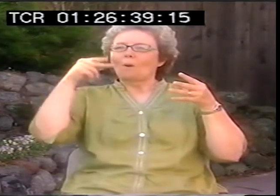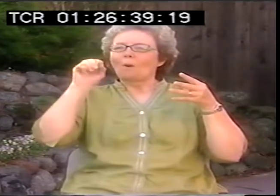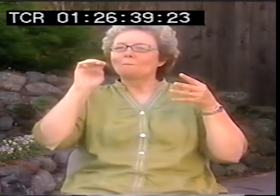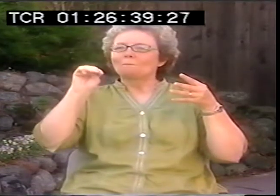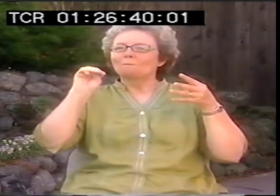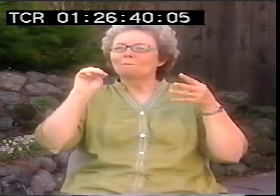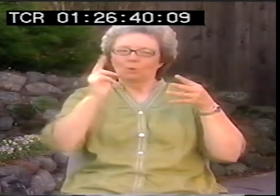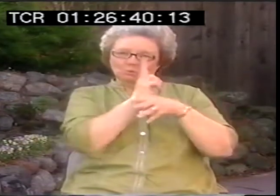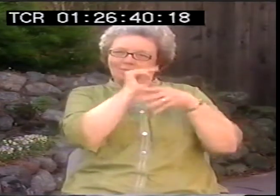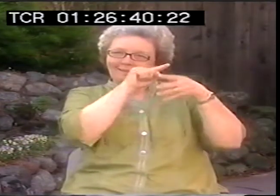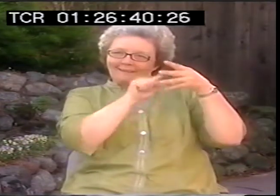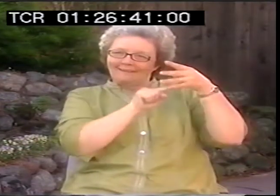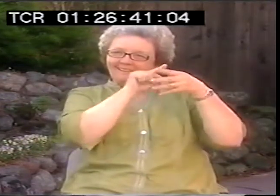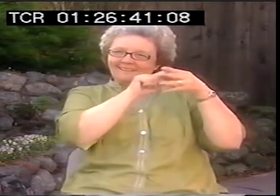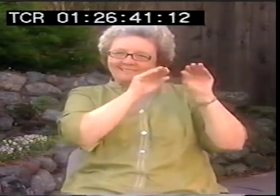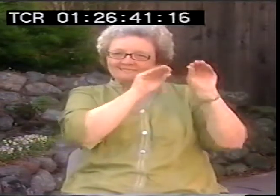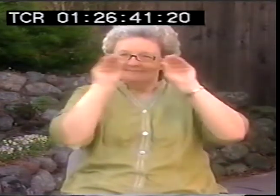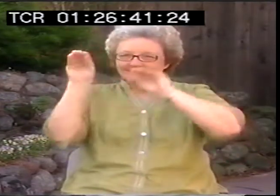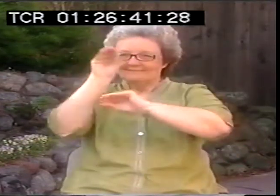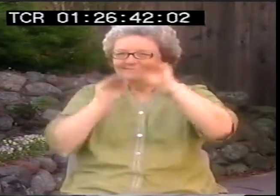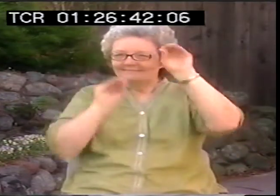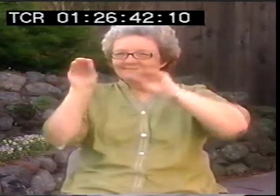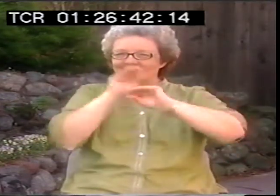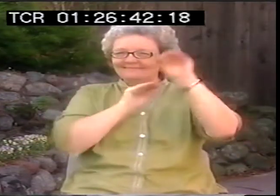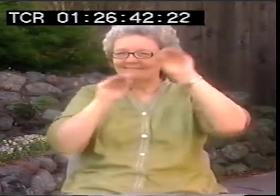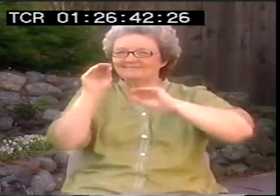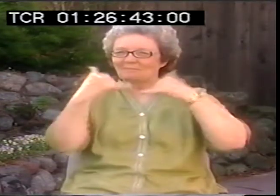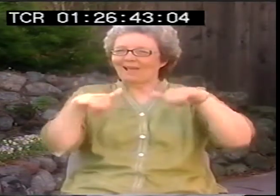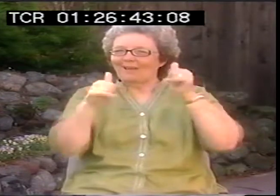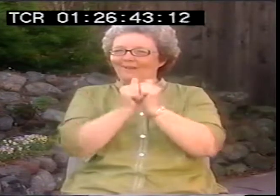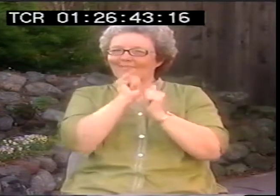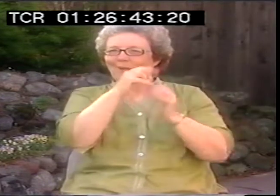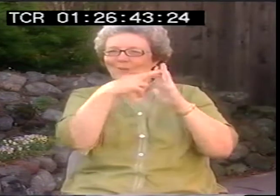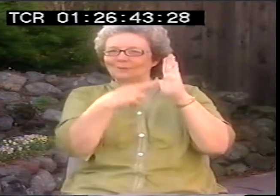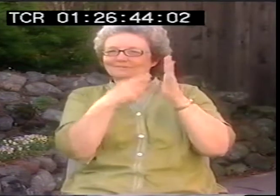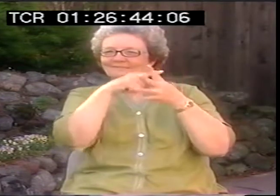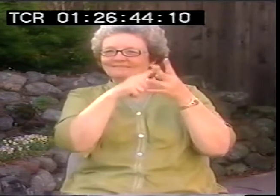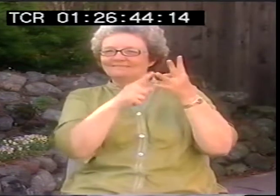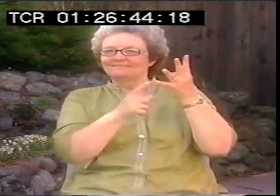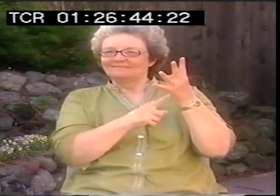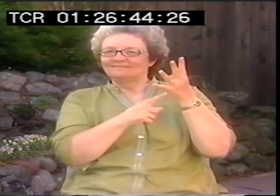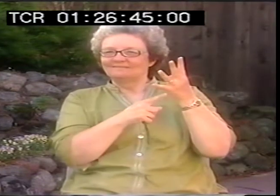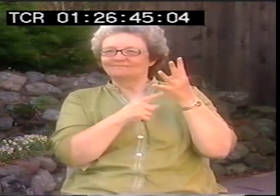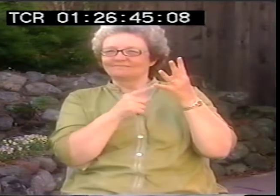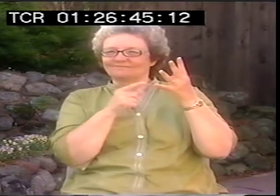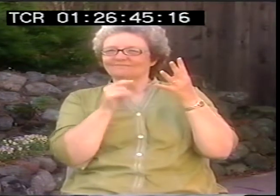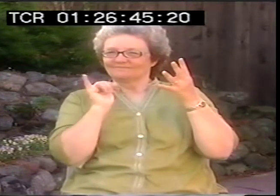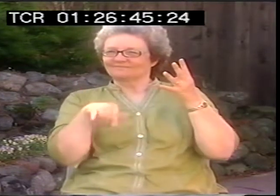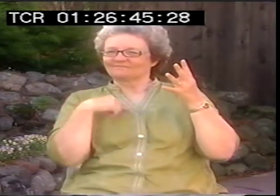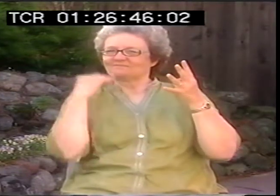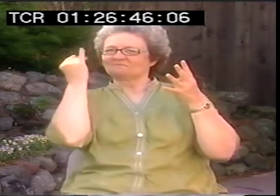in different areas of space. Why not create a poem utilizing these constructs and these different elements?